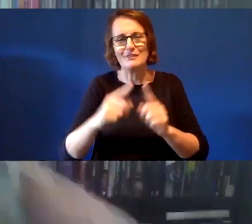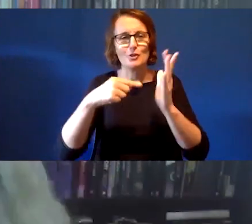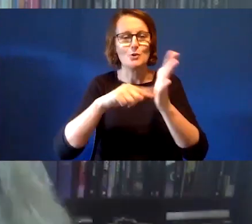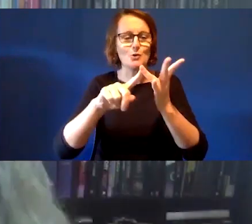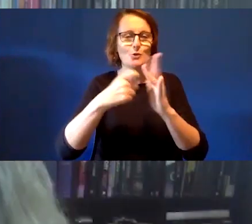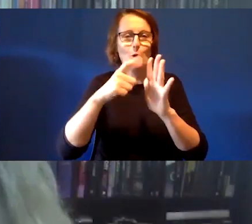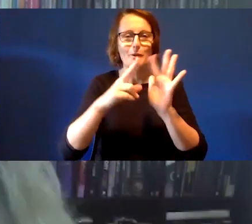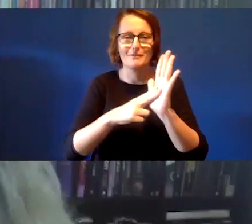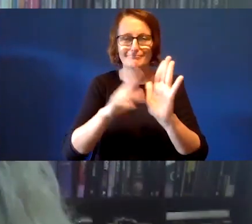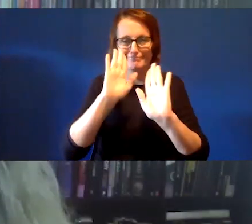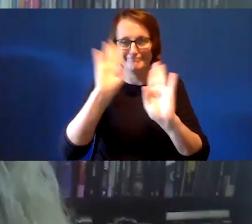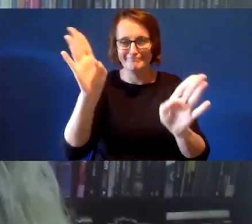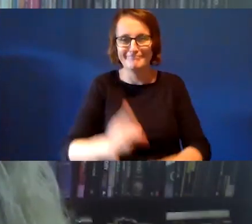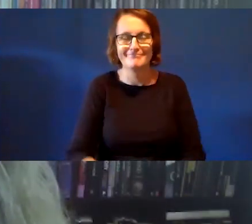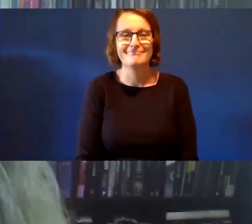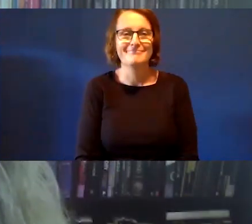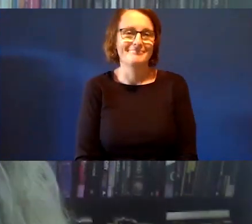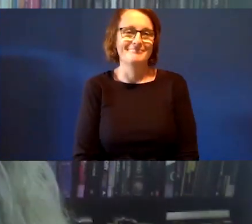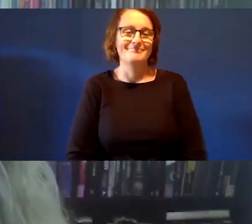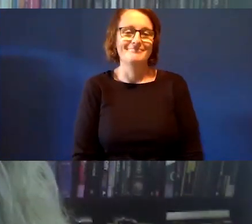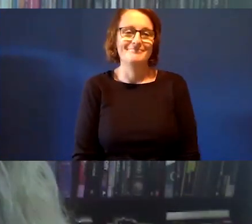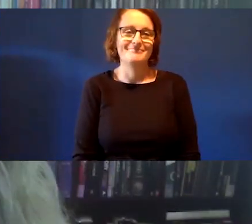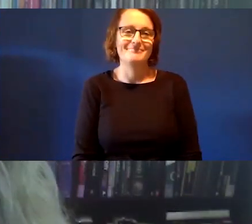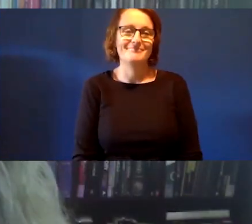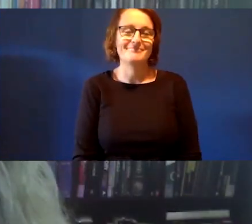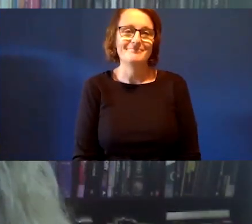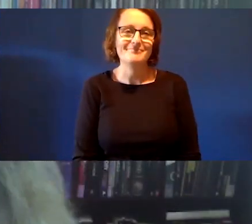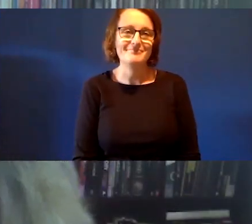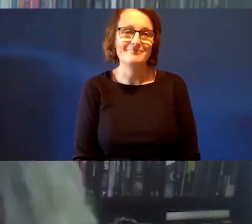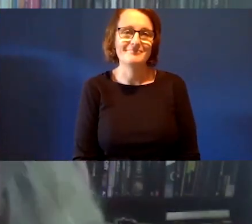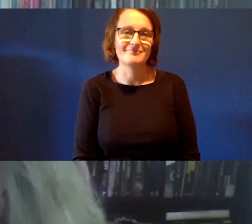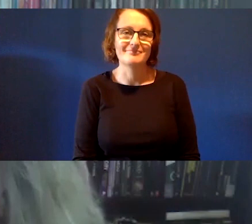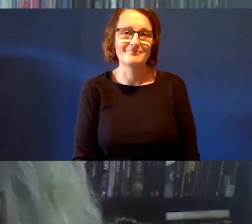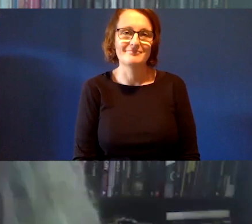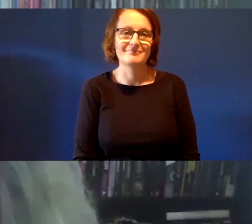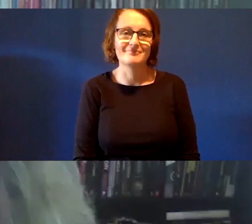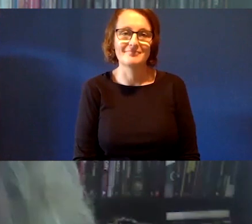This is a wonderful shared space that we have.